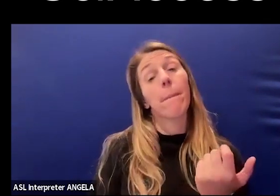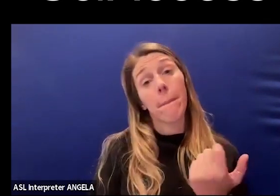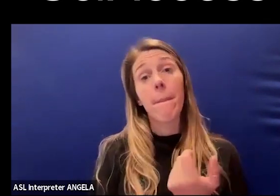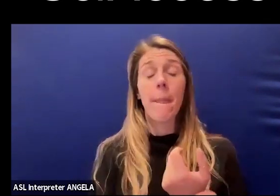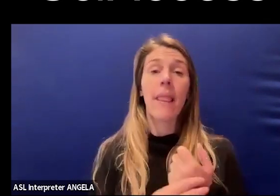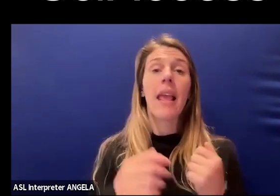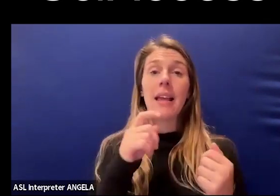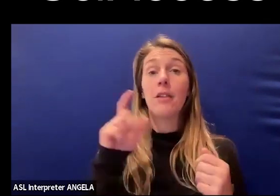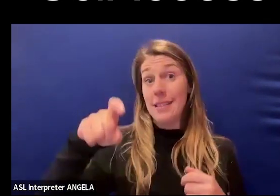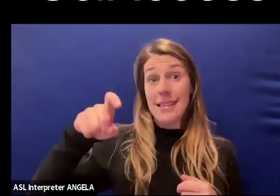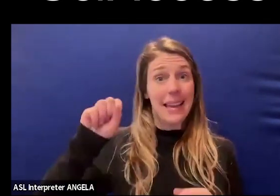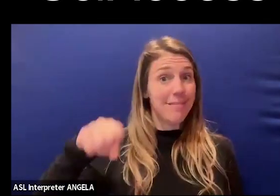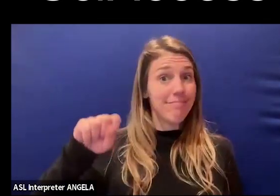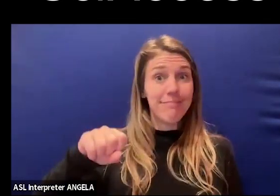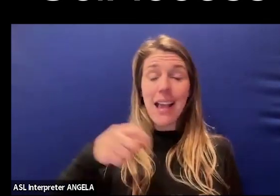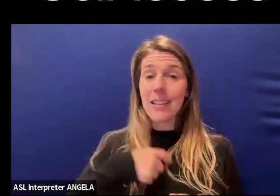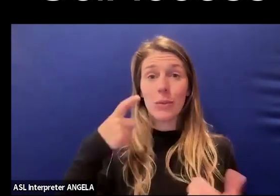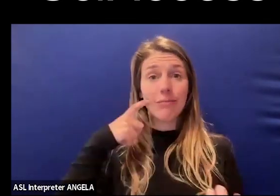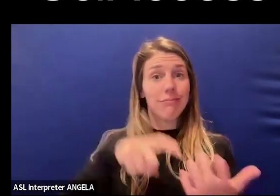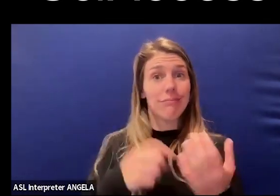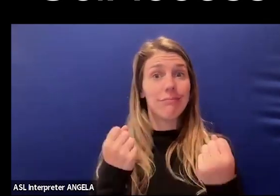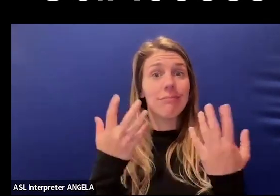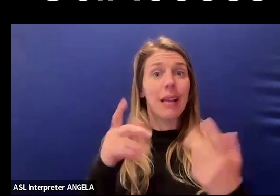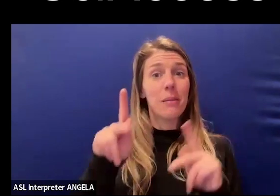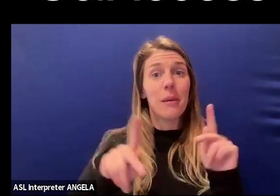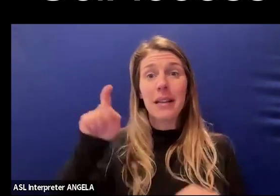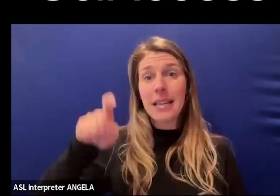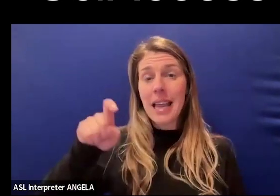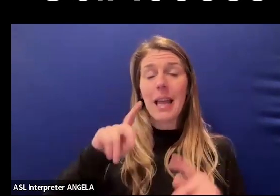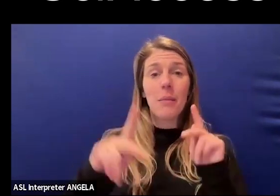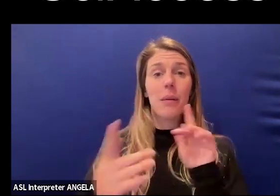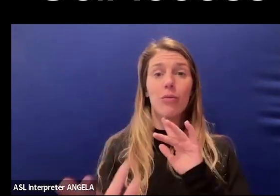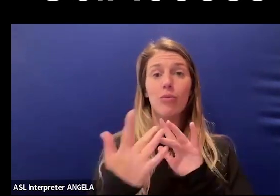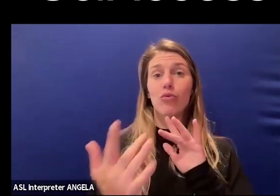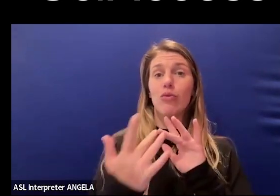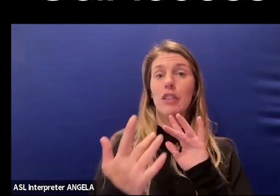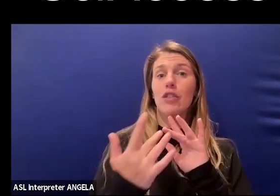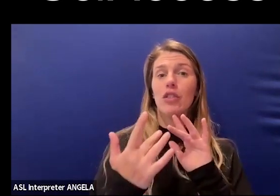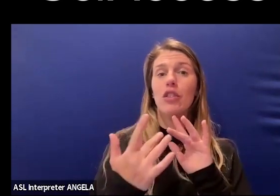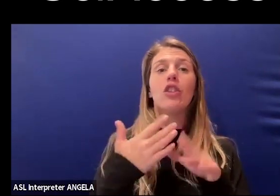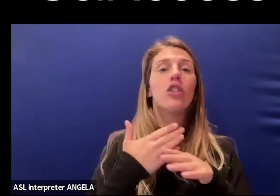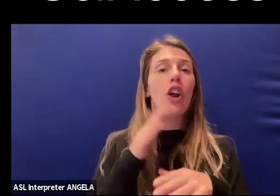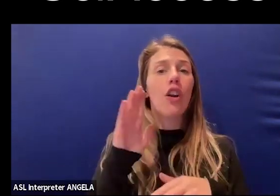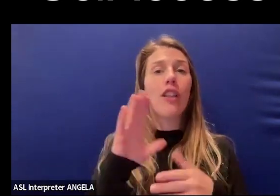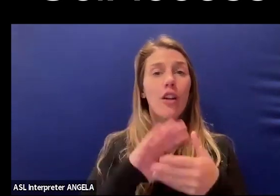there is a need, a lot of folks have been reaching out to us, sharing their stories,